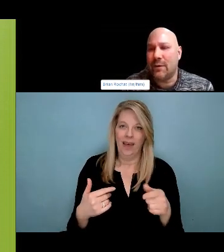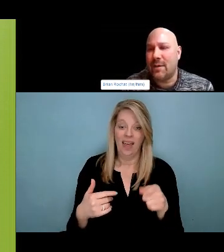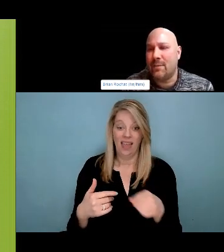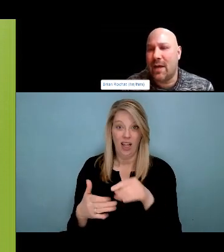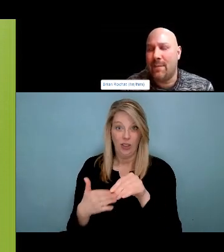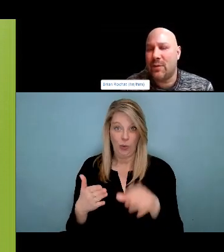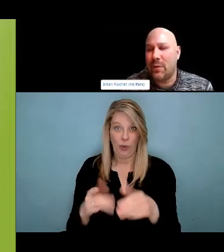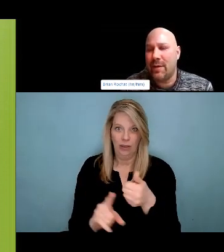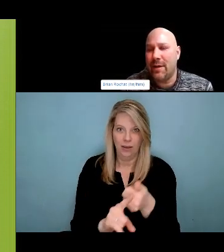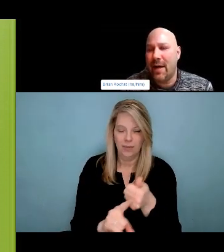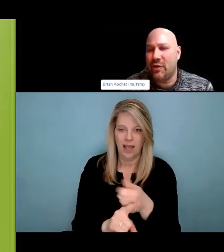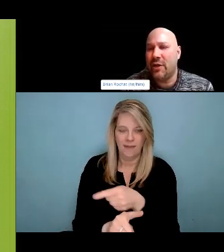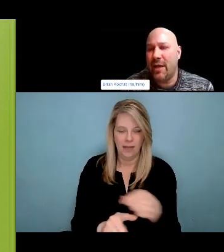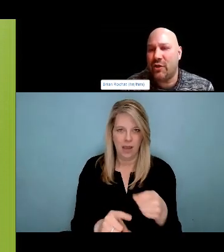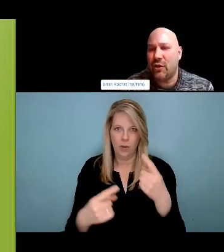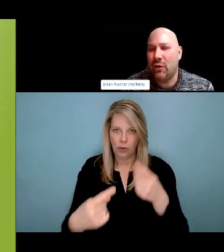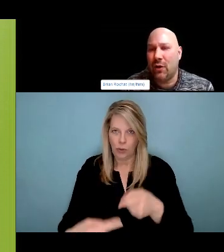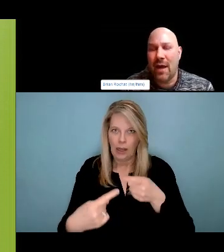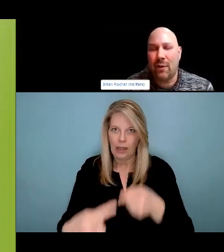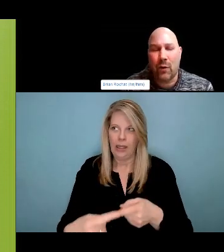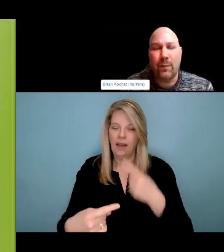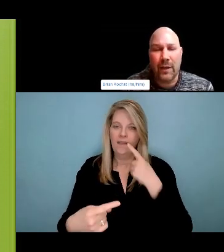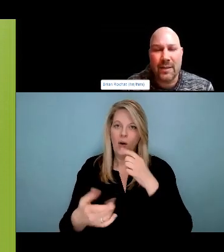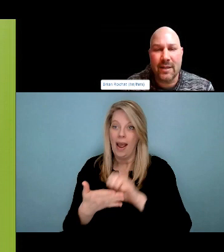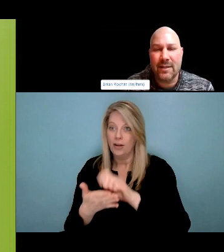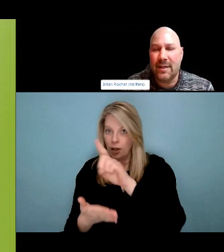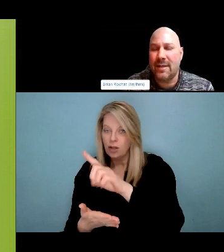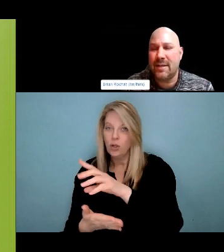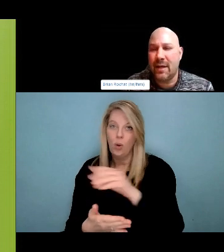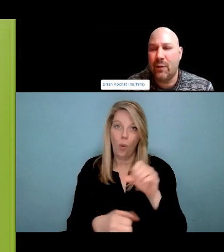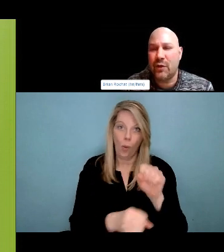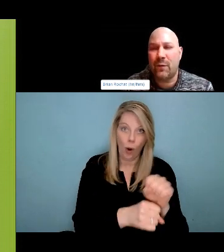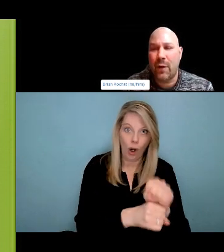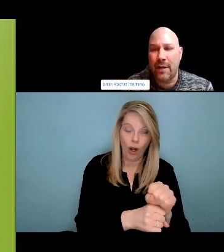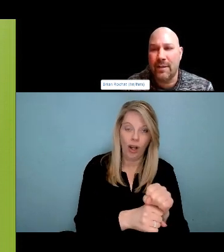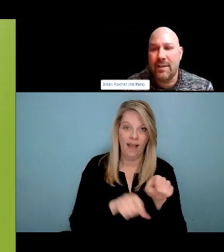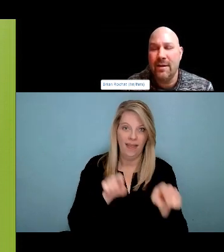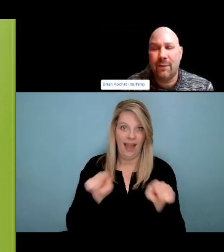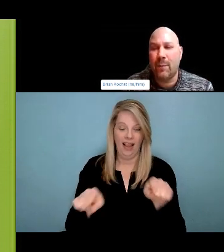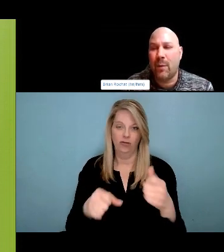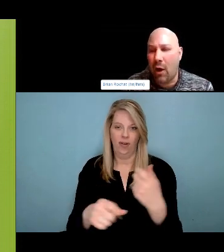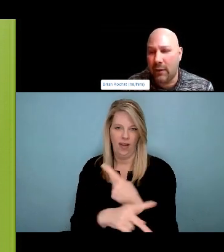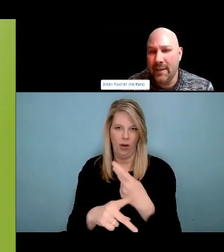Excellent. Great examples, folks. Oh, we have another long people to share their substance